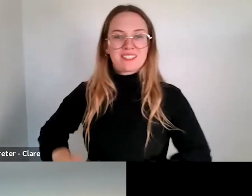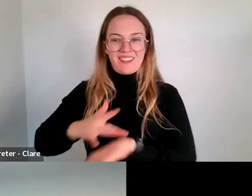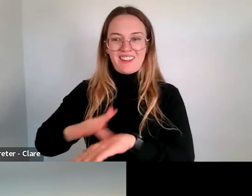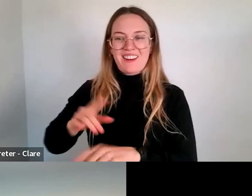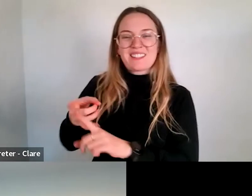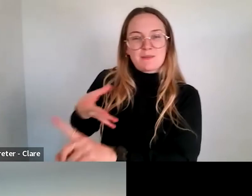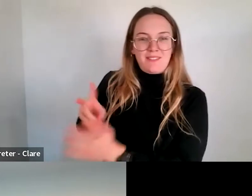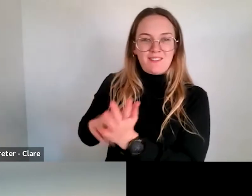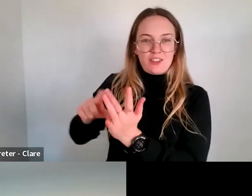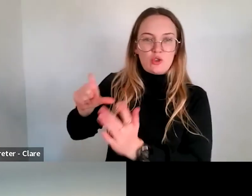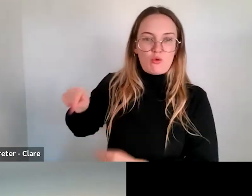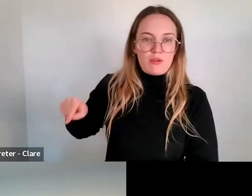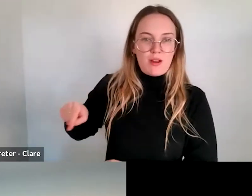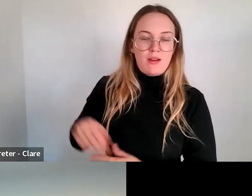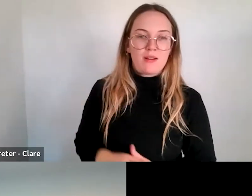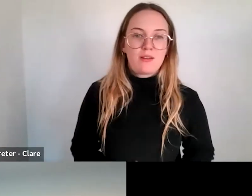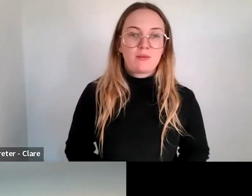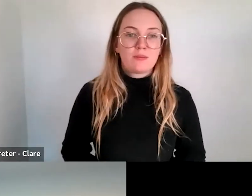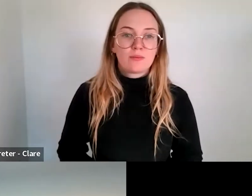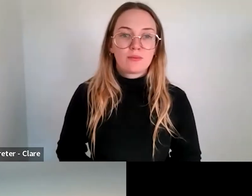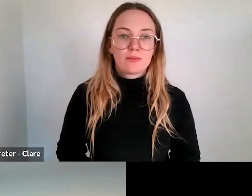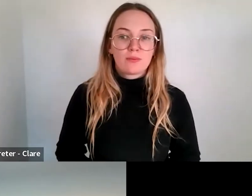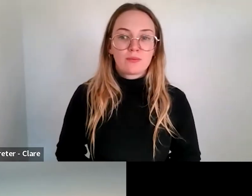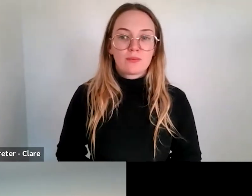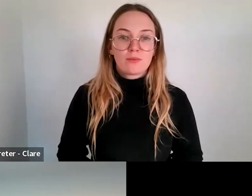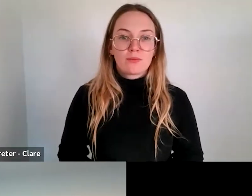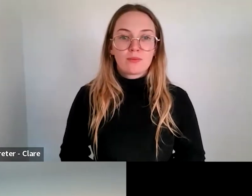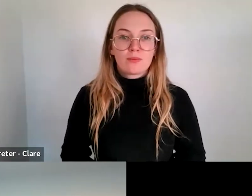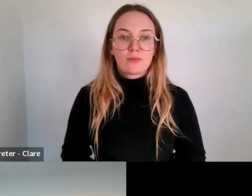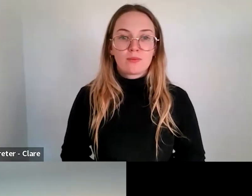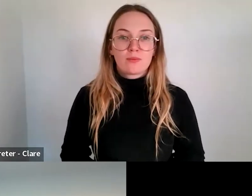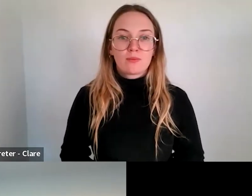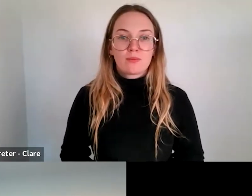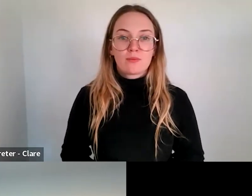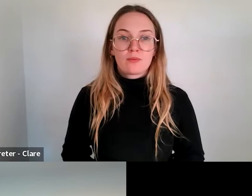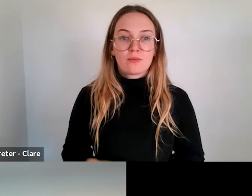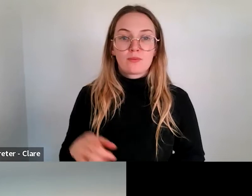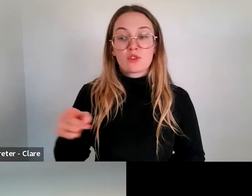So, you know, from an organisational - from the organisation category that